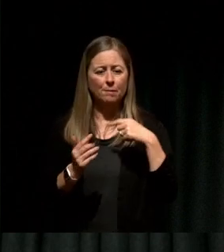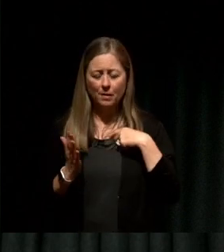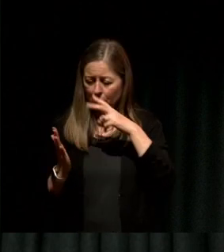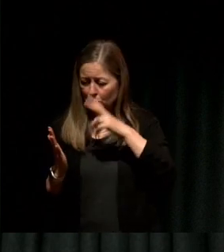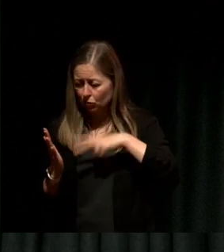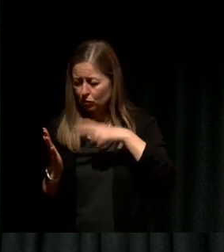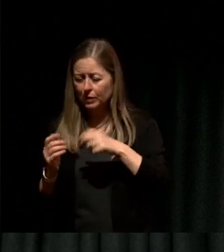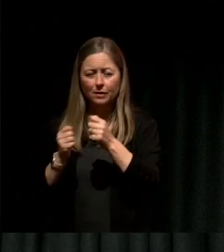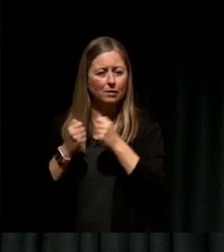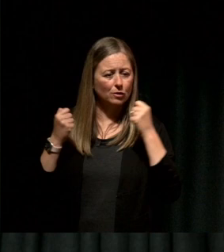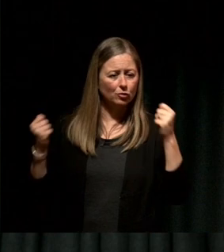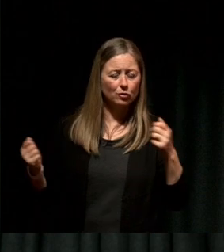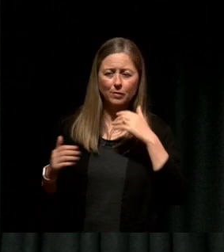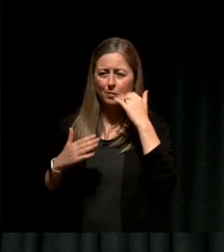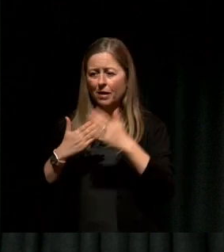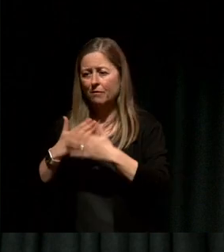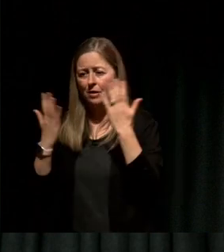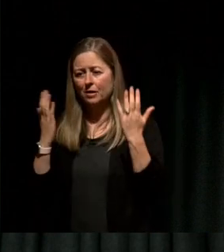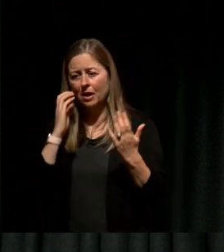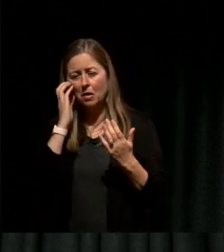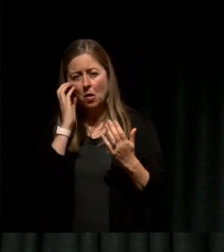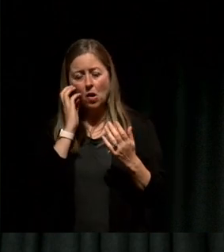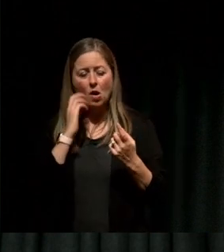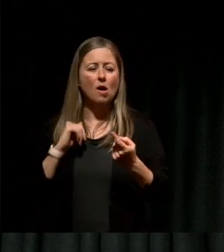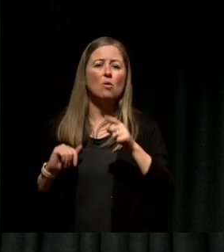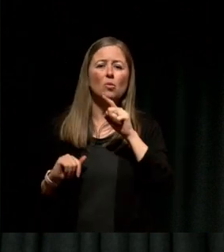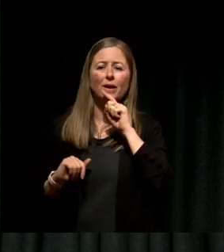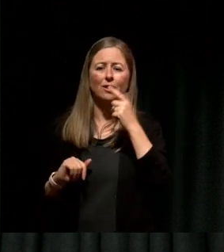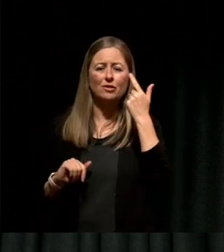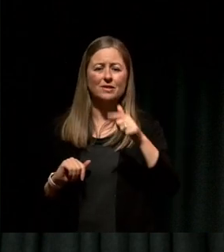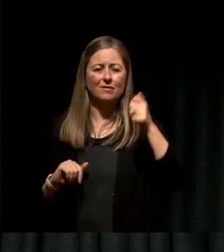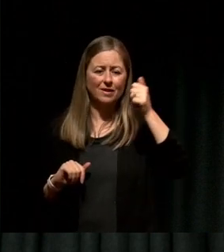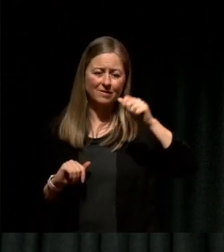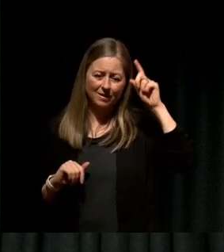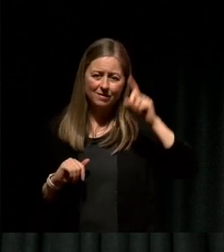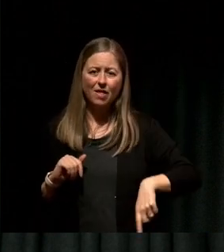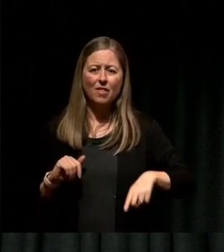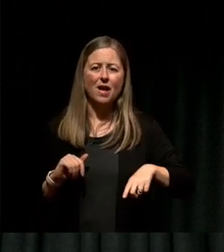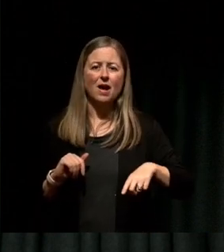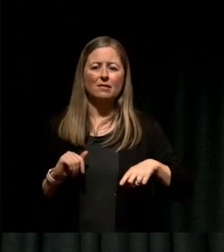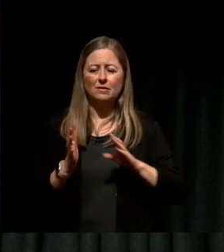My team dealt with 176,000 media inquiries from around the world in three months.